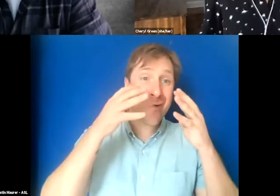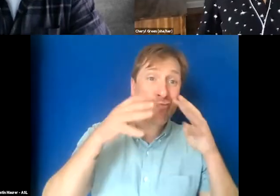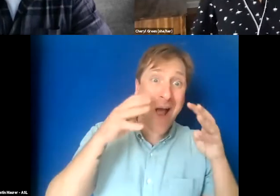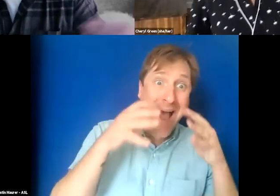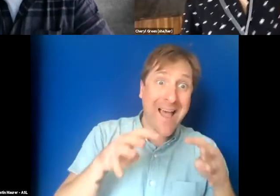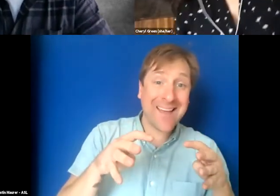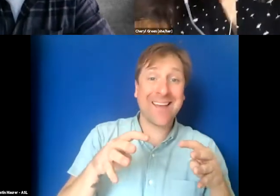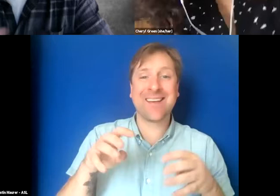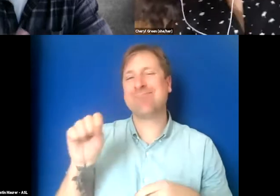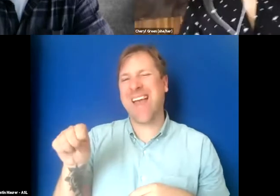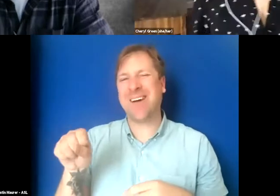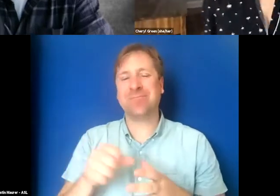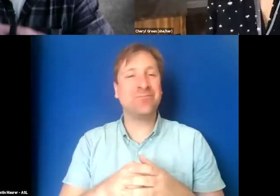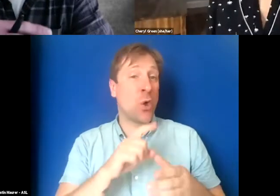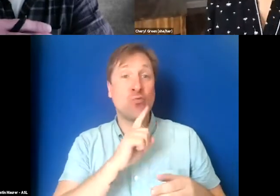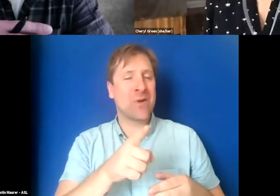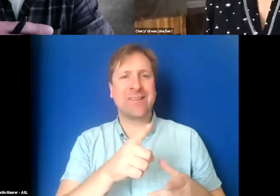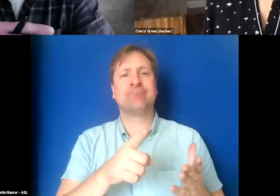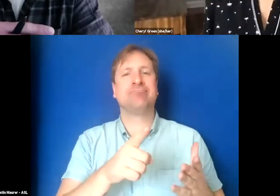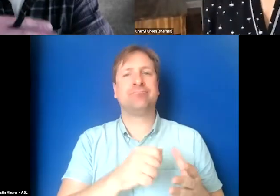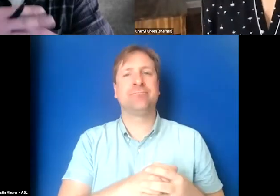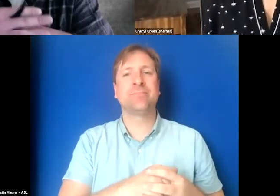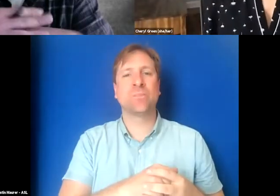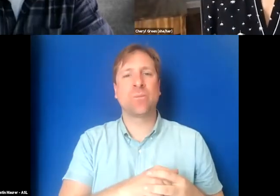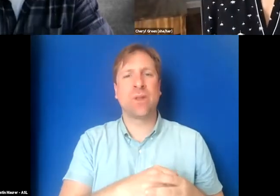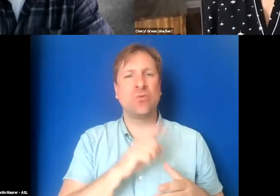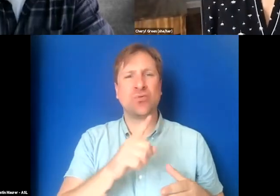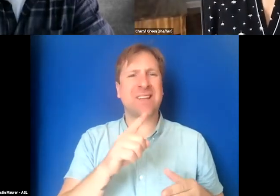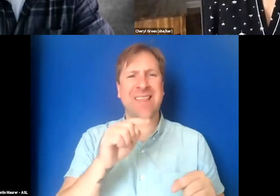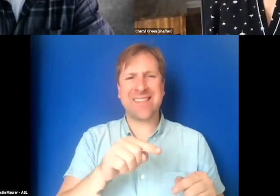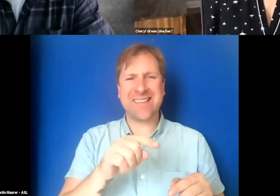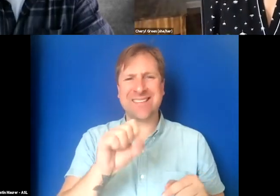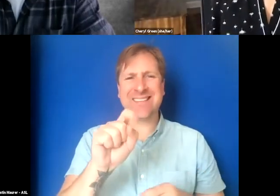Crying. Yep. and really getting just at these steering committee meetings,